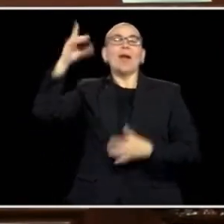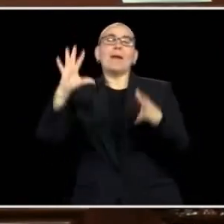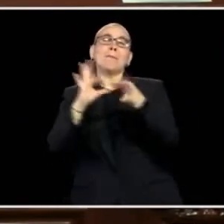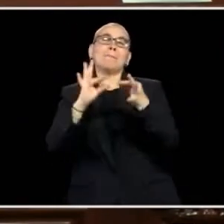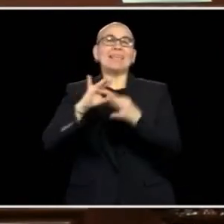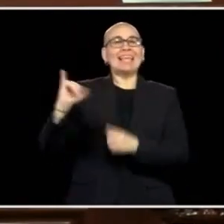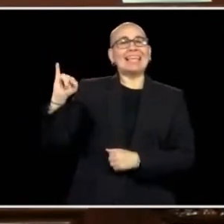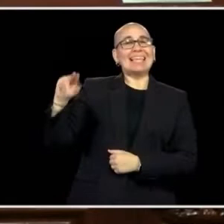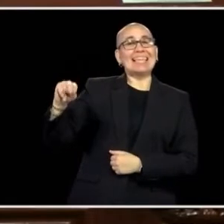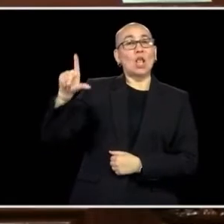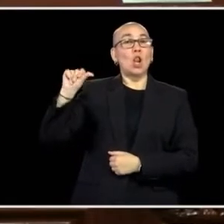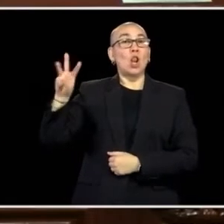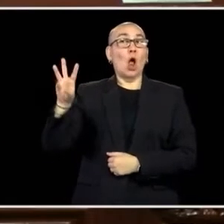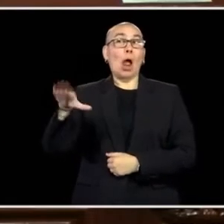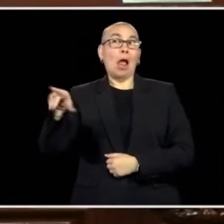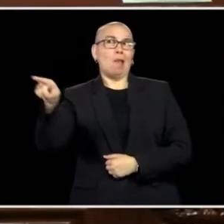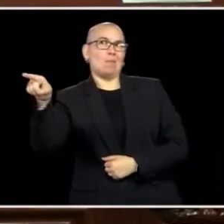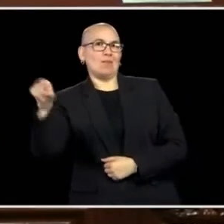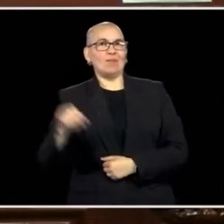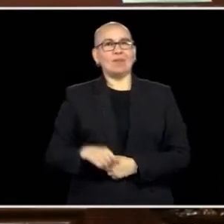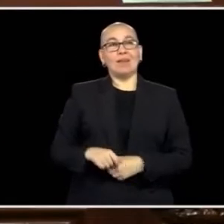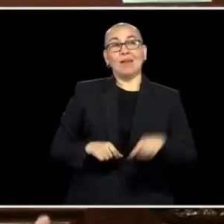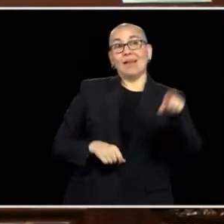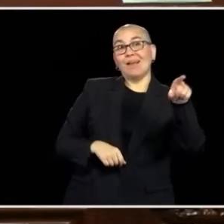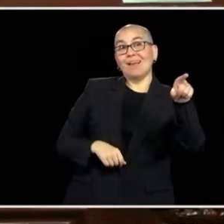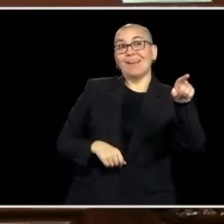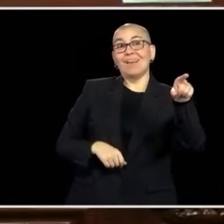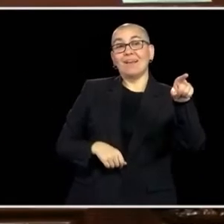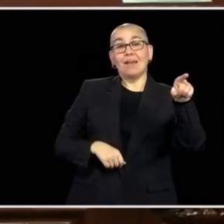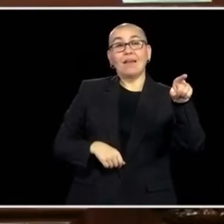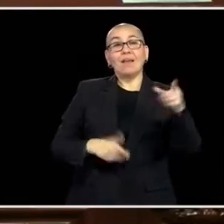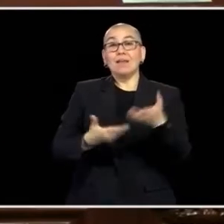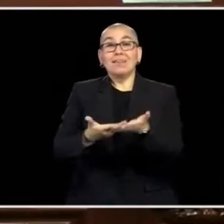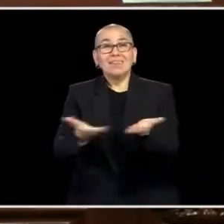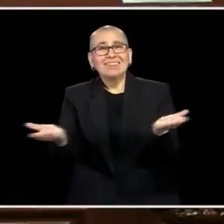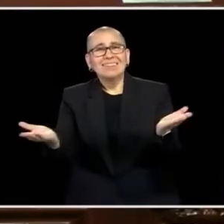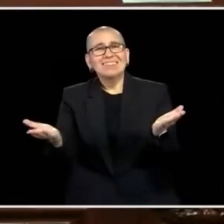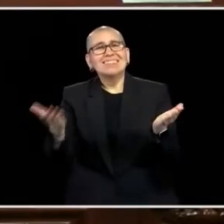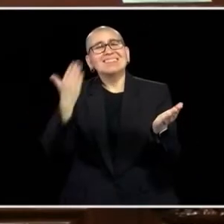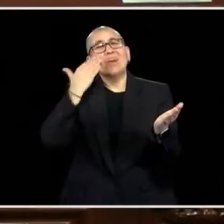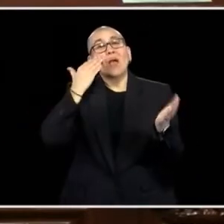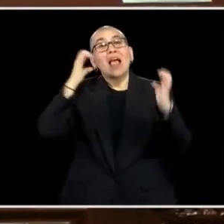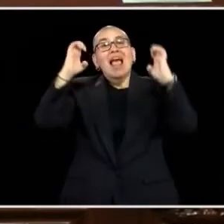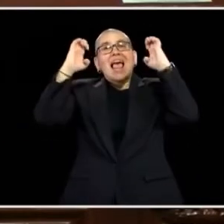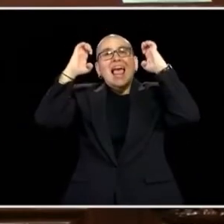YOU KNOW IN THIS ROOM, THE EXPERTS ARE IN THIS ROOM, TOO. EDUCATION BEGINS AT BIRTH AND